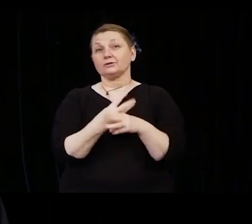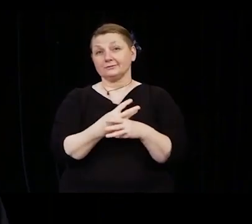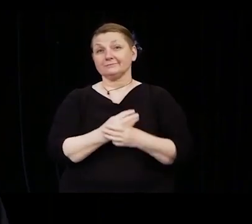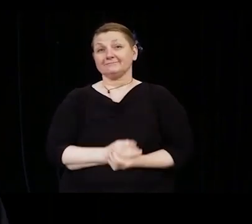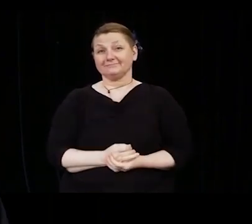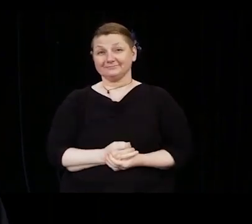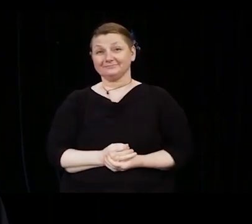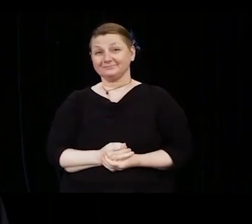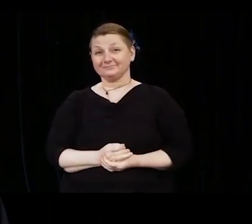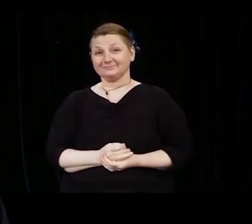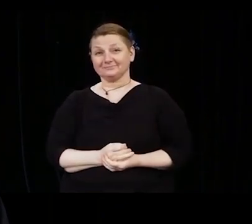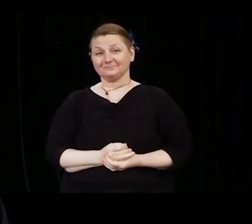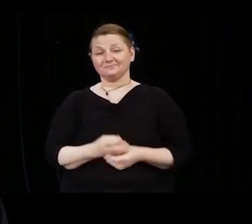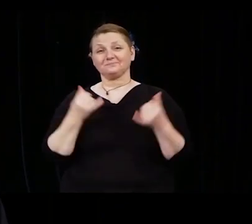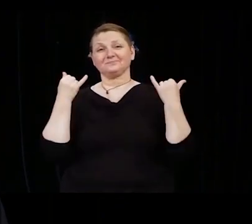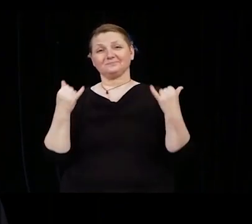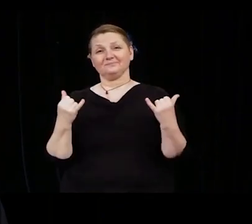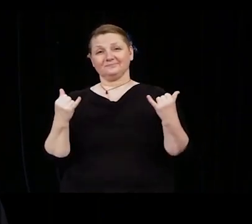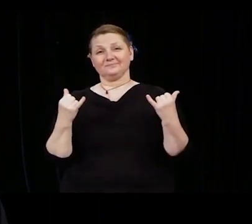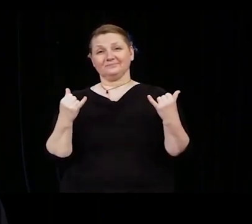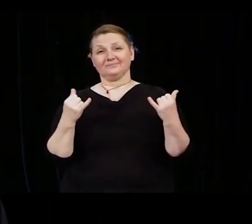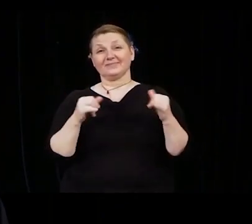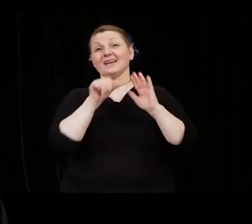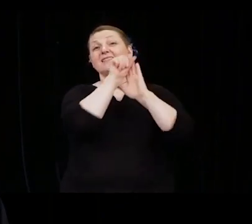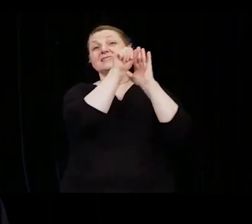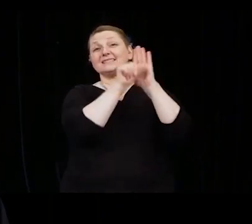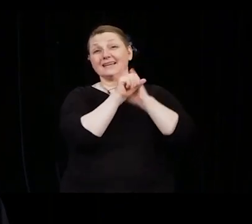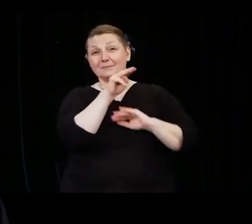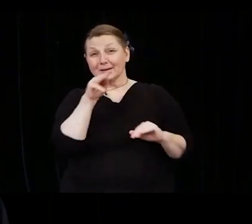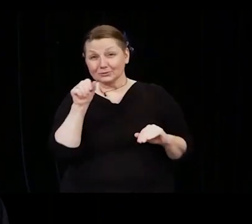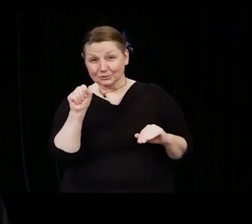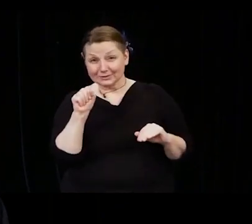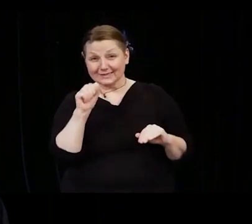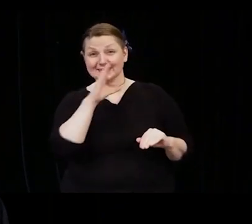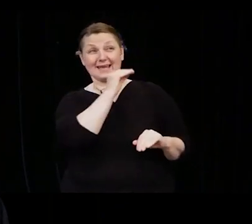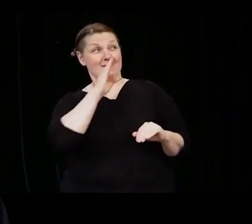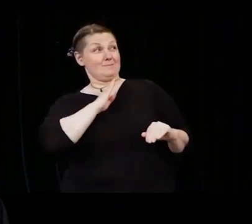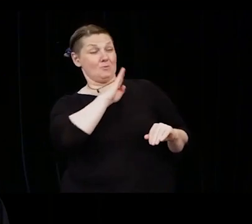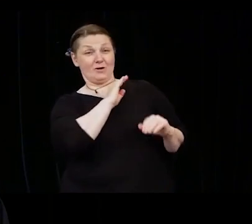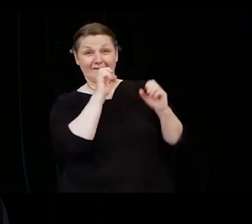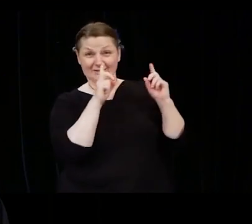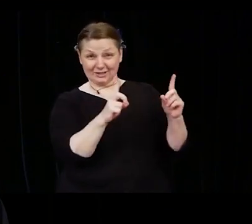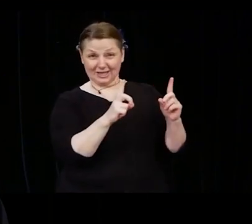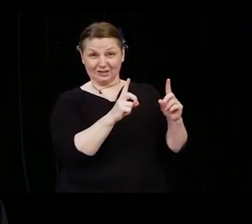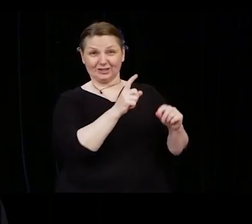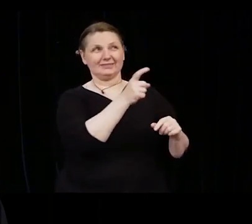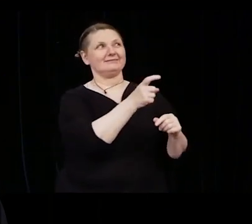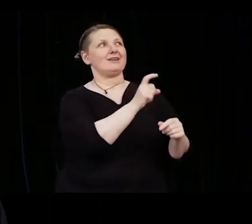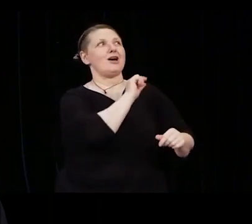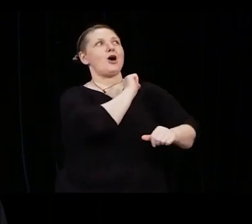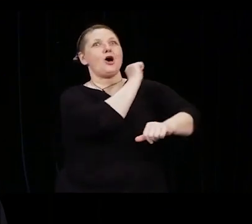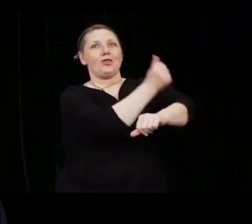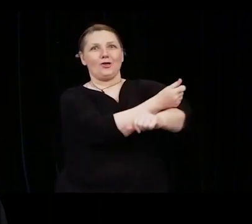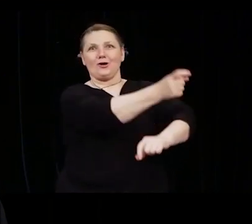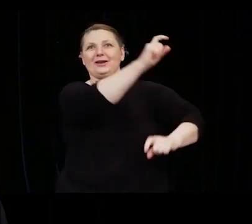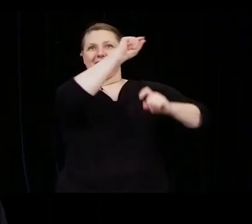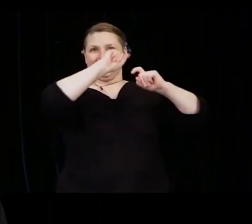Now, by the power vested in me by the Board of Higher Education and the laws of the Commonwealth of Massachusetts,